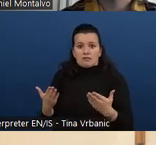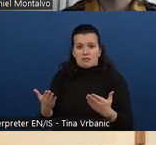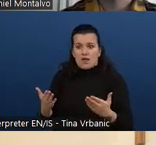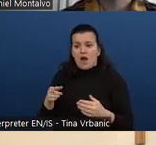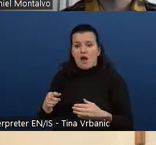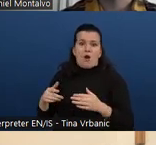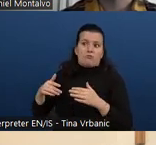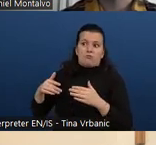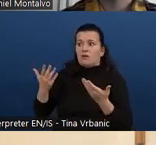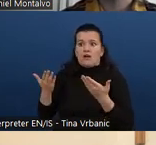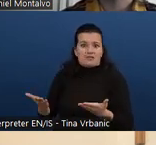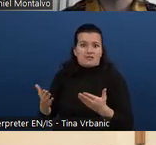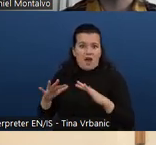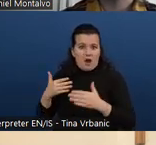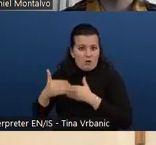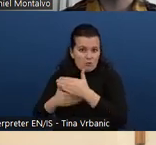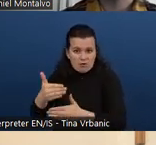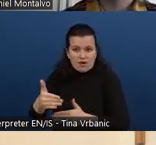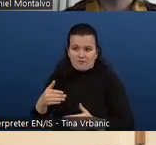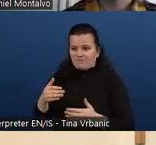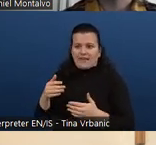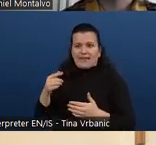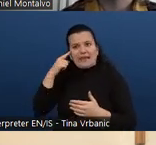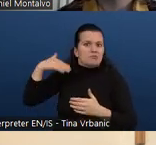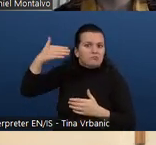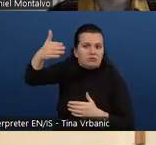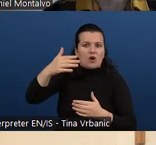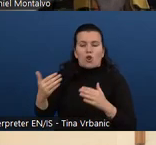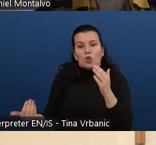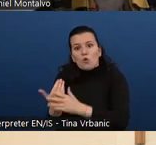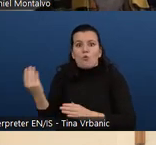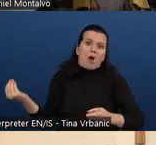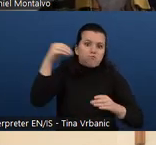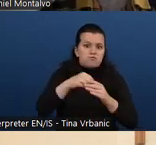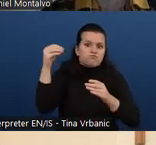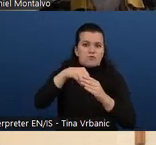So if we start seeing that when years go by there is something that's clearly out of date